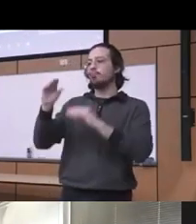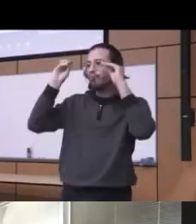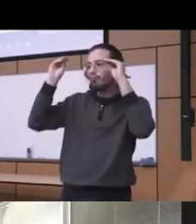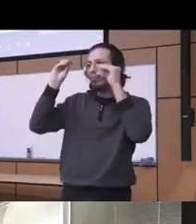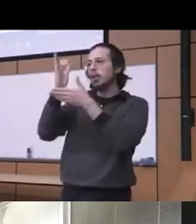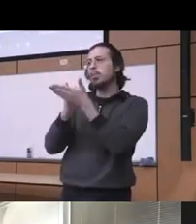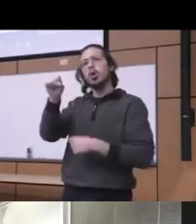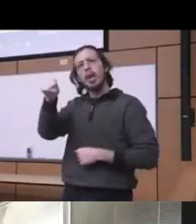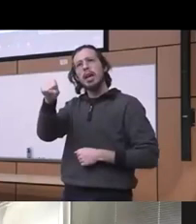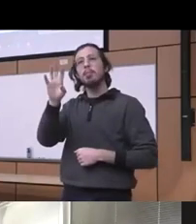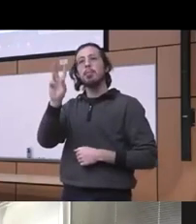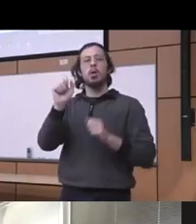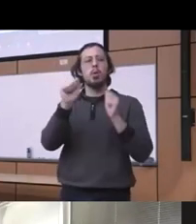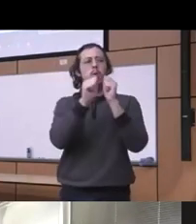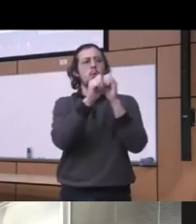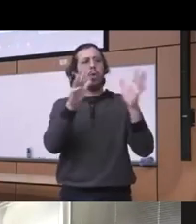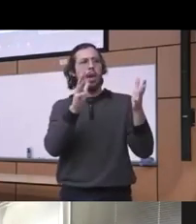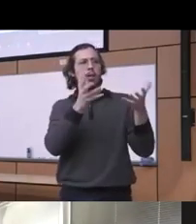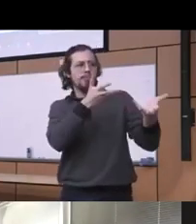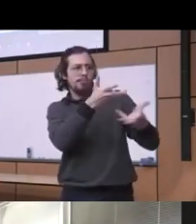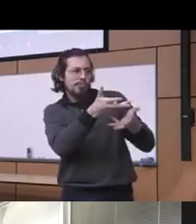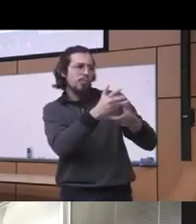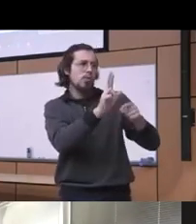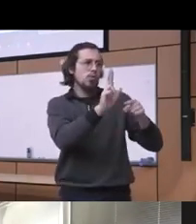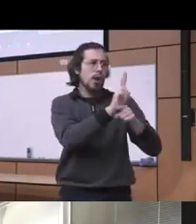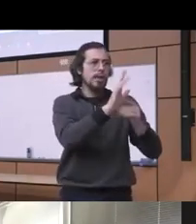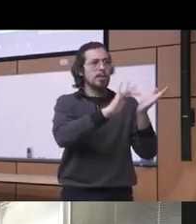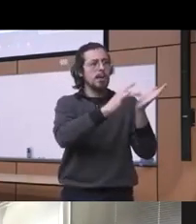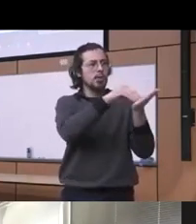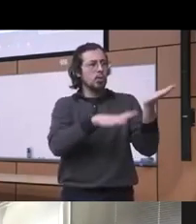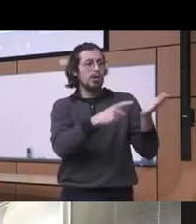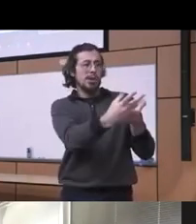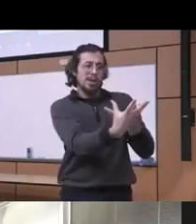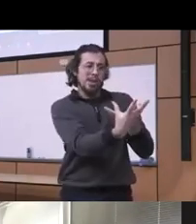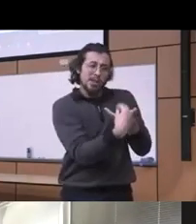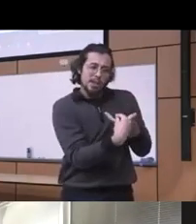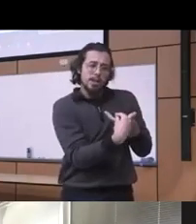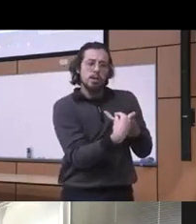without engaging the residents you know the med students you know the fellows and conversations